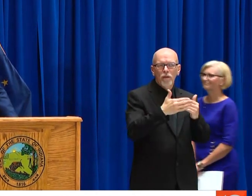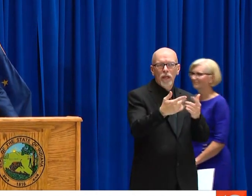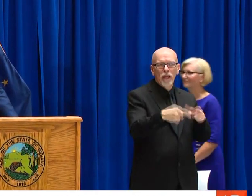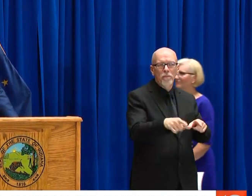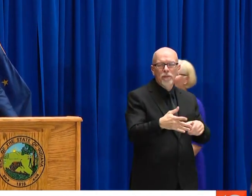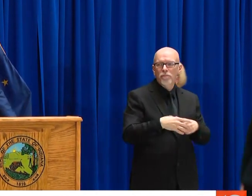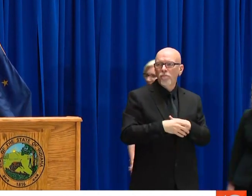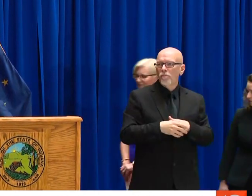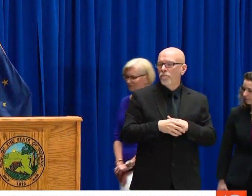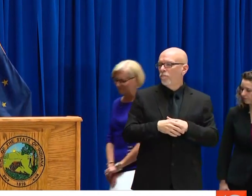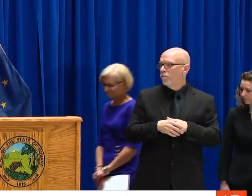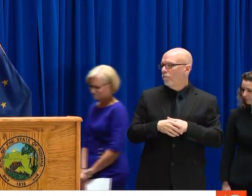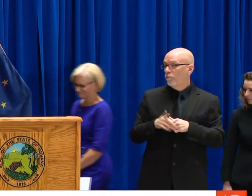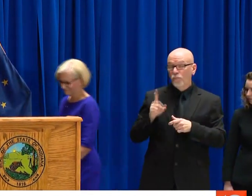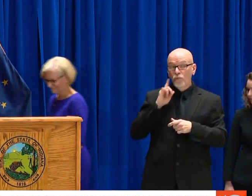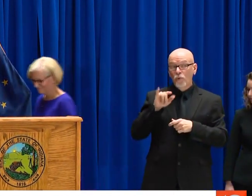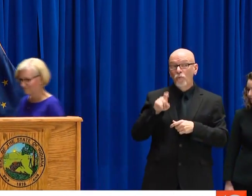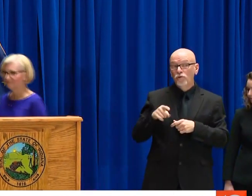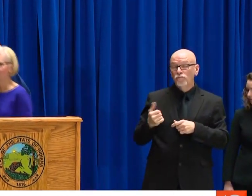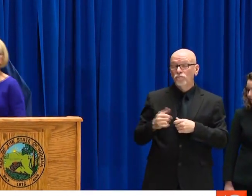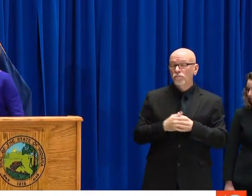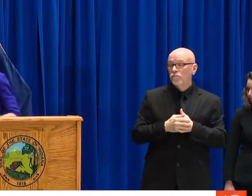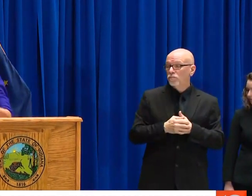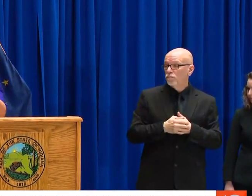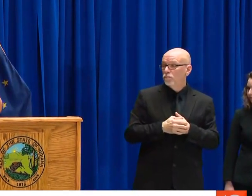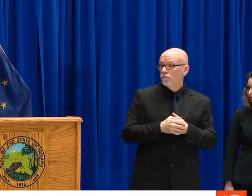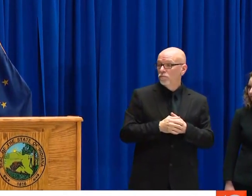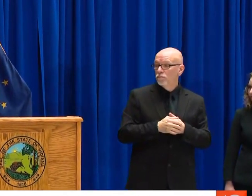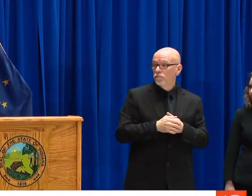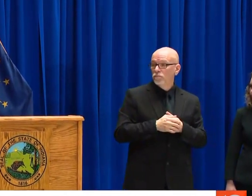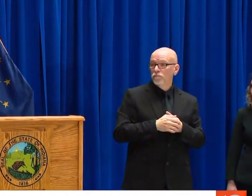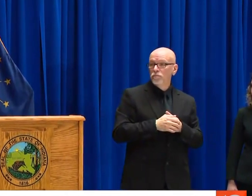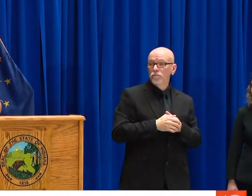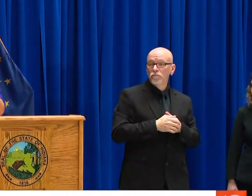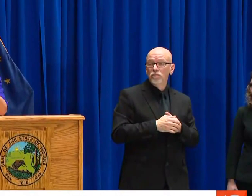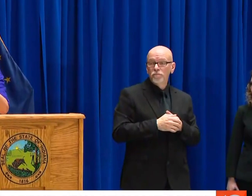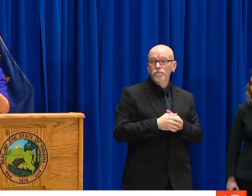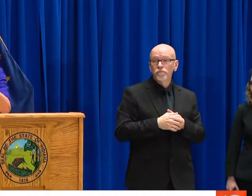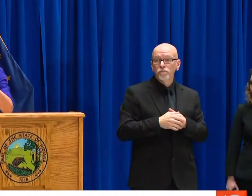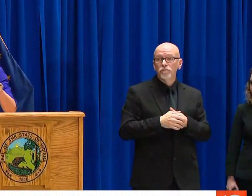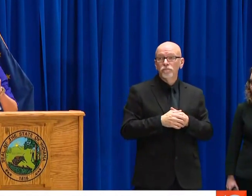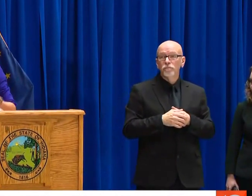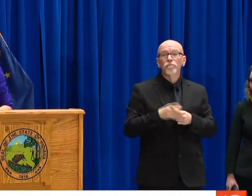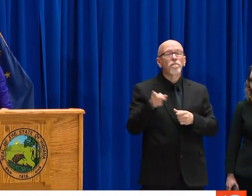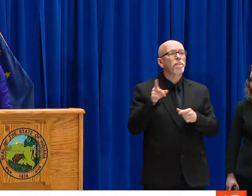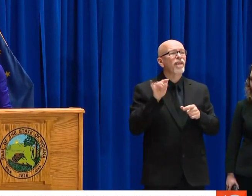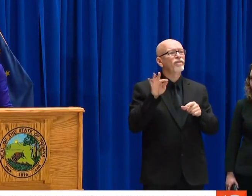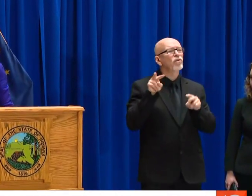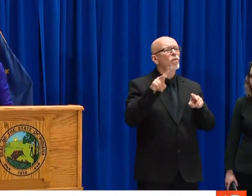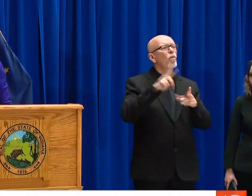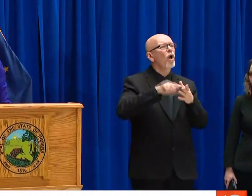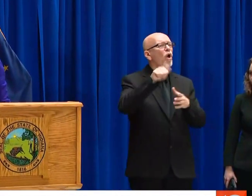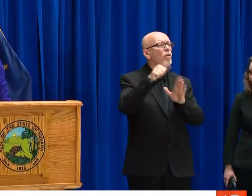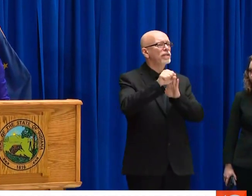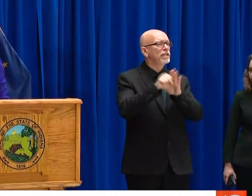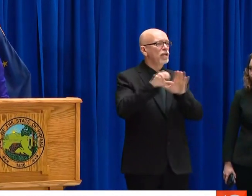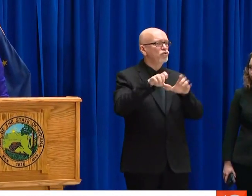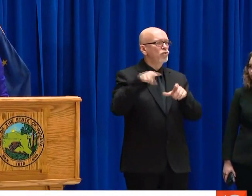AT WHAT POINT WILL WE BE AT A